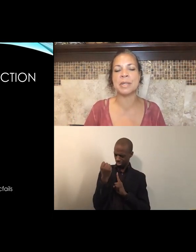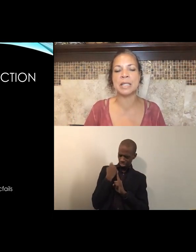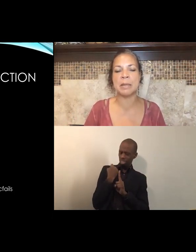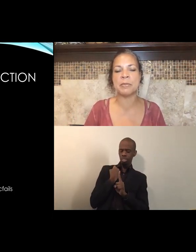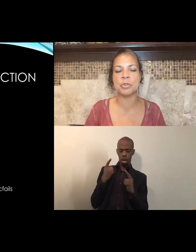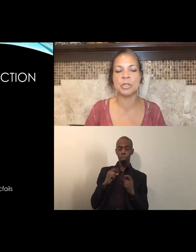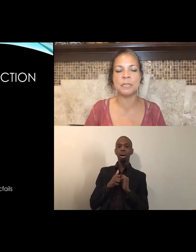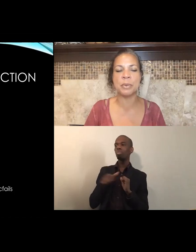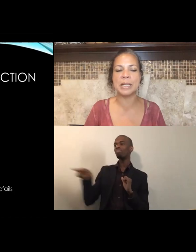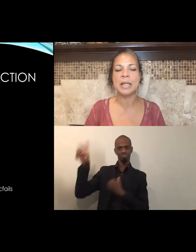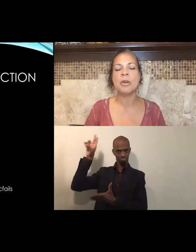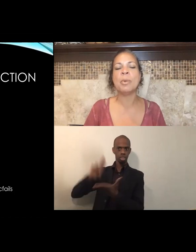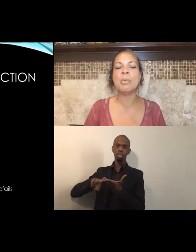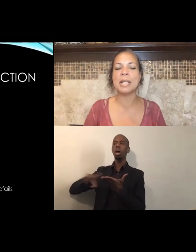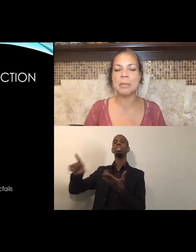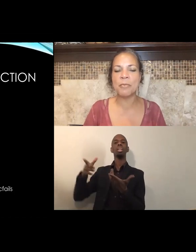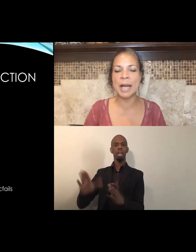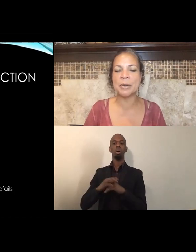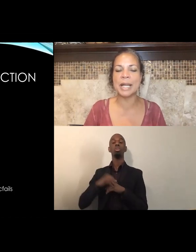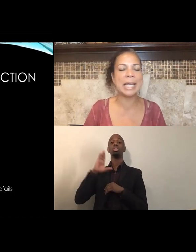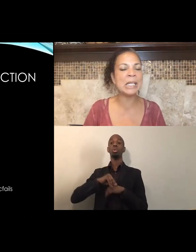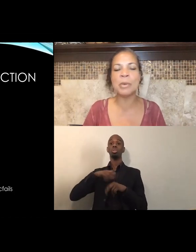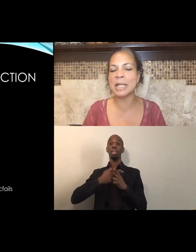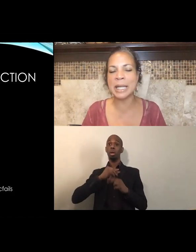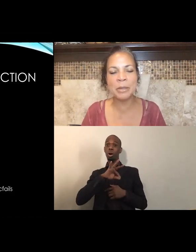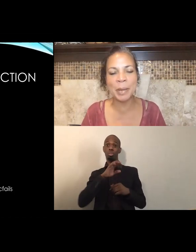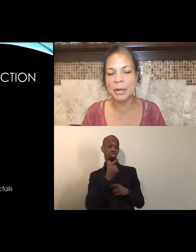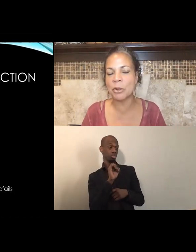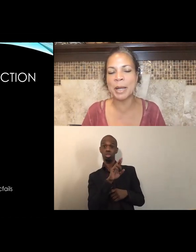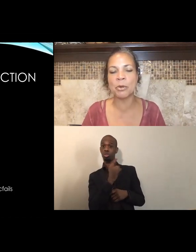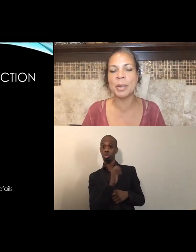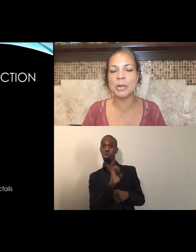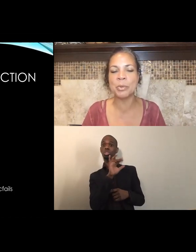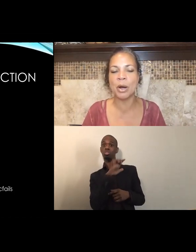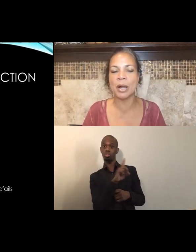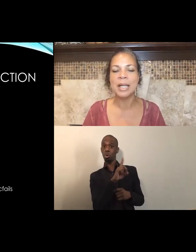in the name of George Floyd, we want him fired. Anyone, anywhere, no matter where you are,